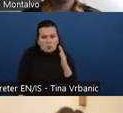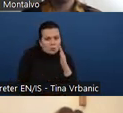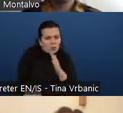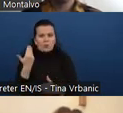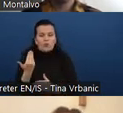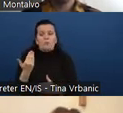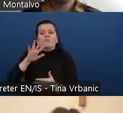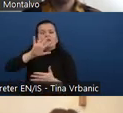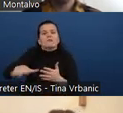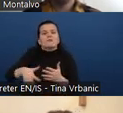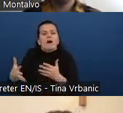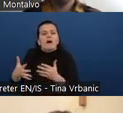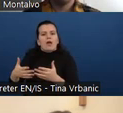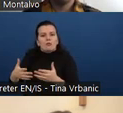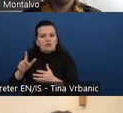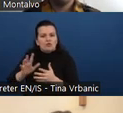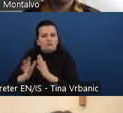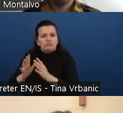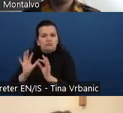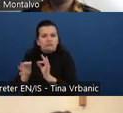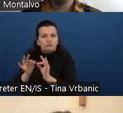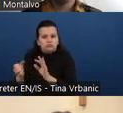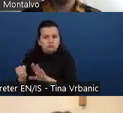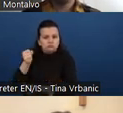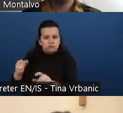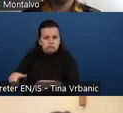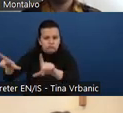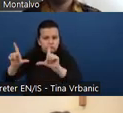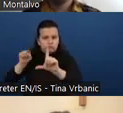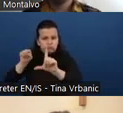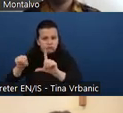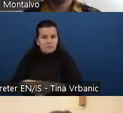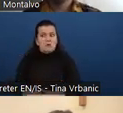So we would greatly appreciate any feedback you may have.